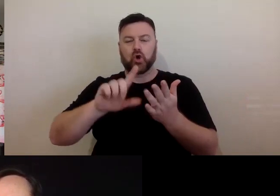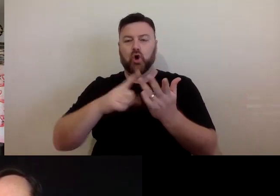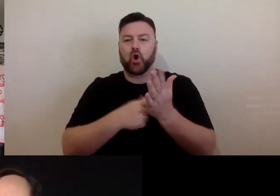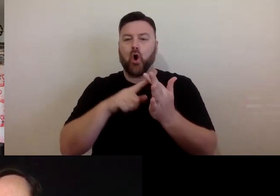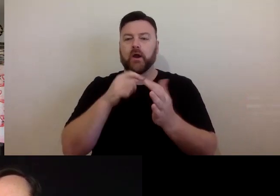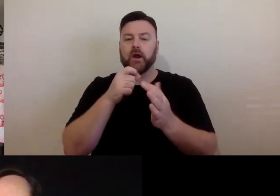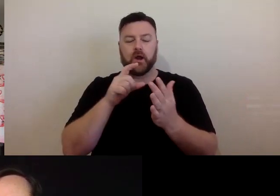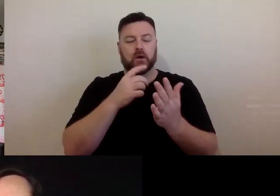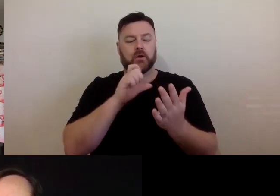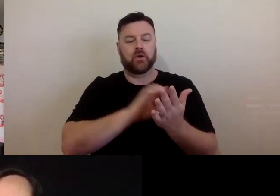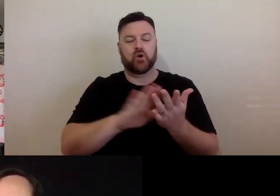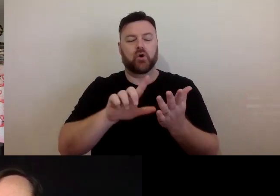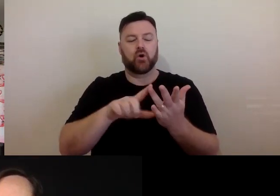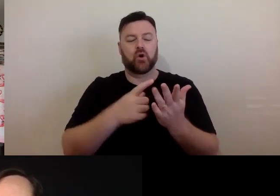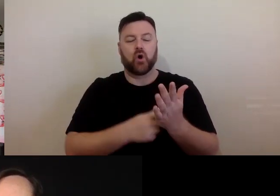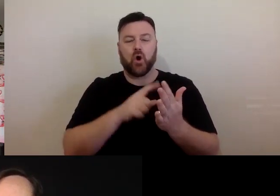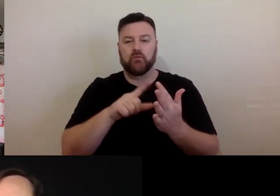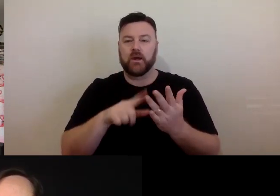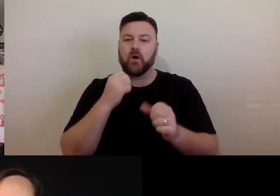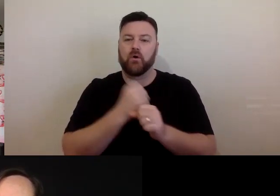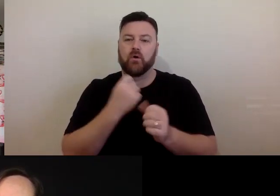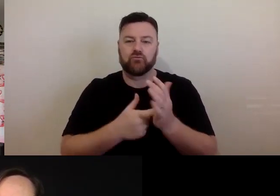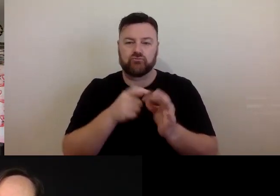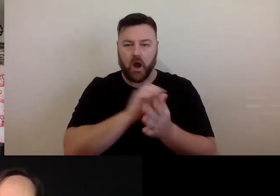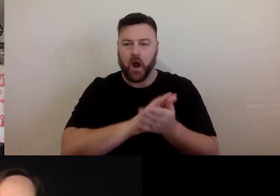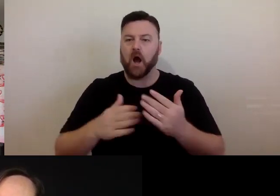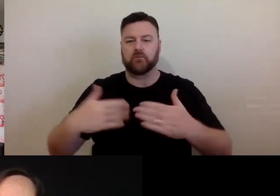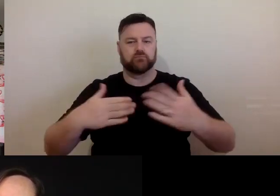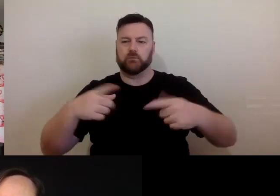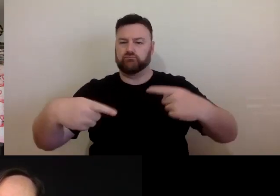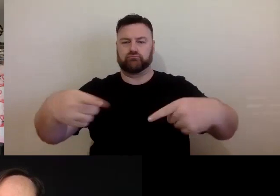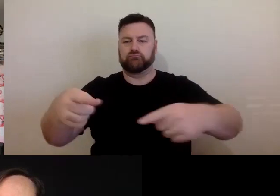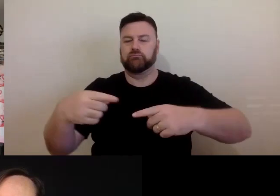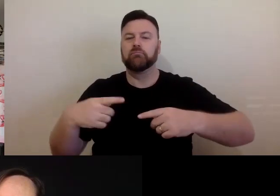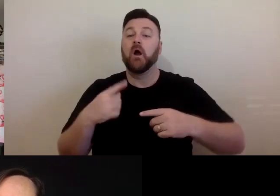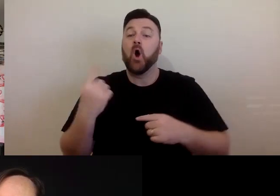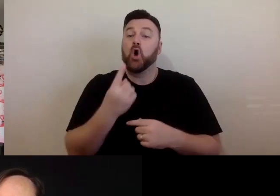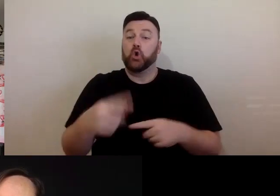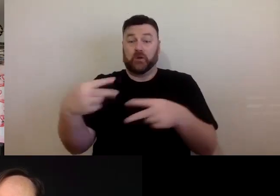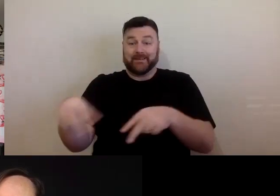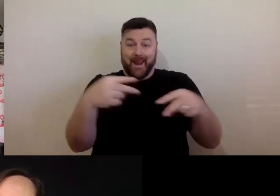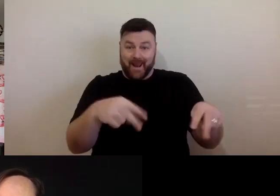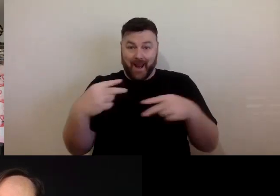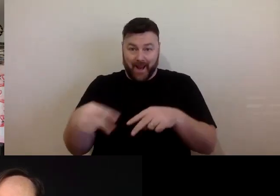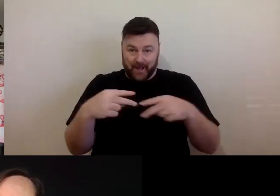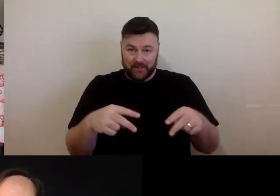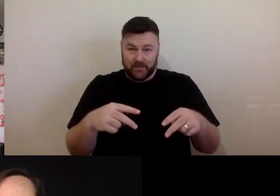example, the dancer owns the dramatic work, the choreography.